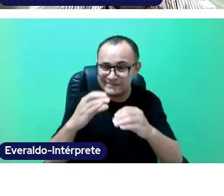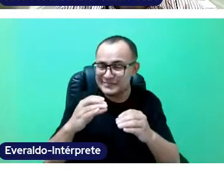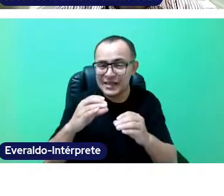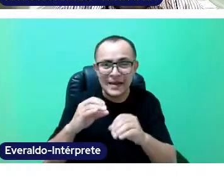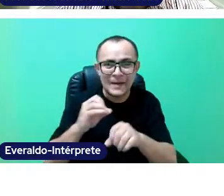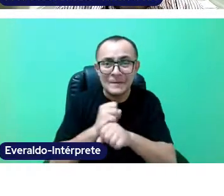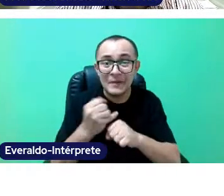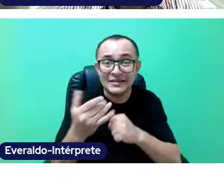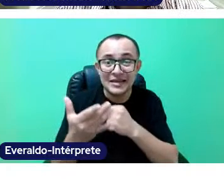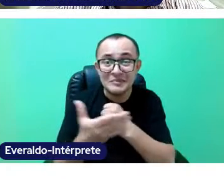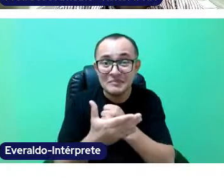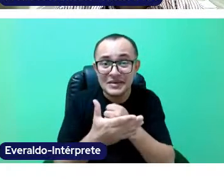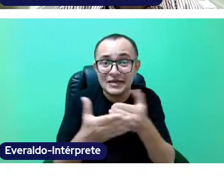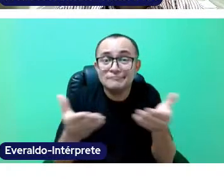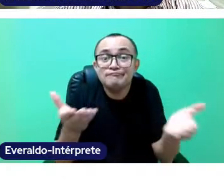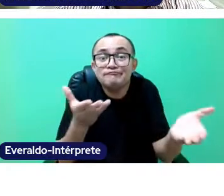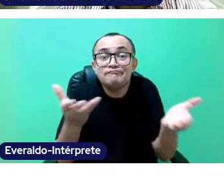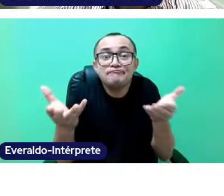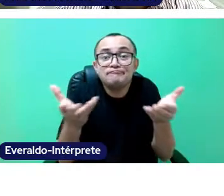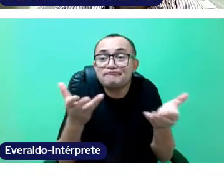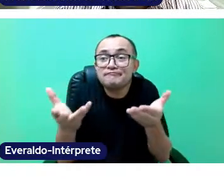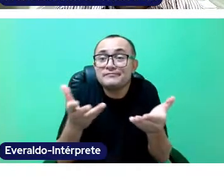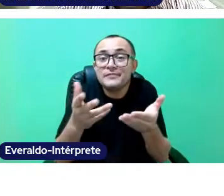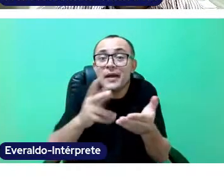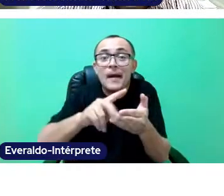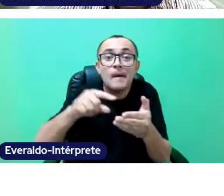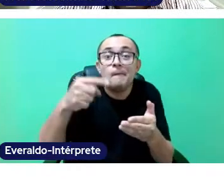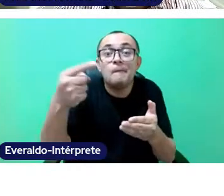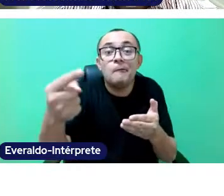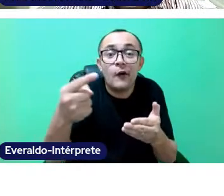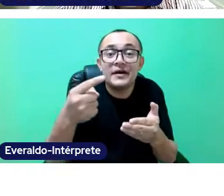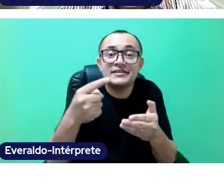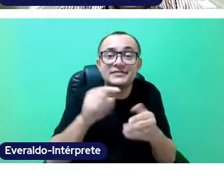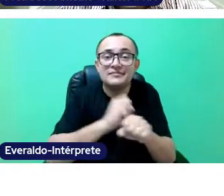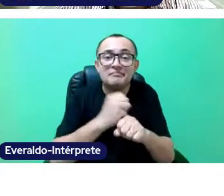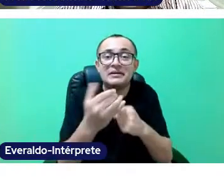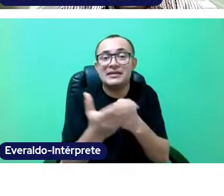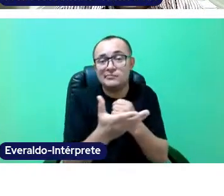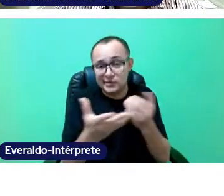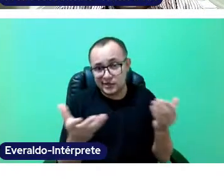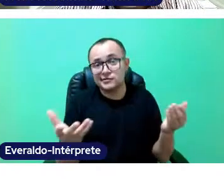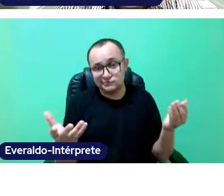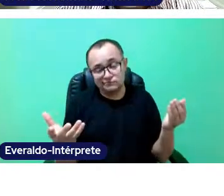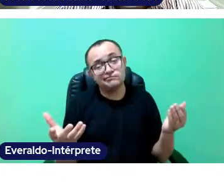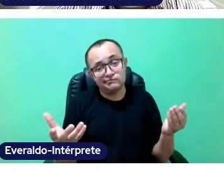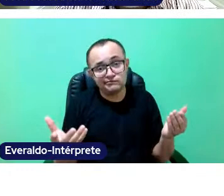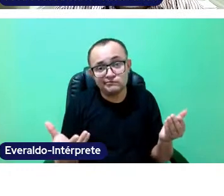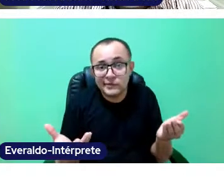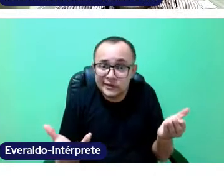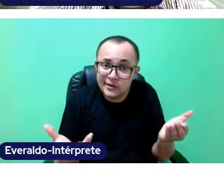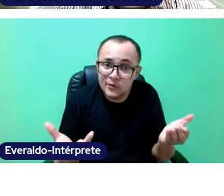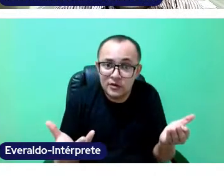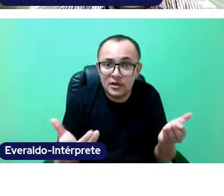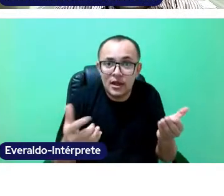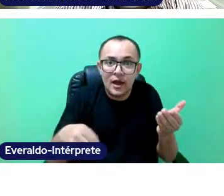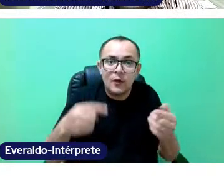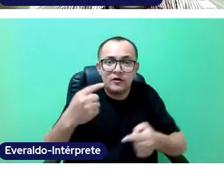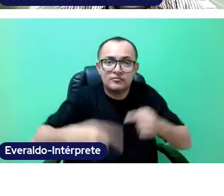Well, we are still not even sure of how to call it, right? But the name we may discuss during these event days.